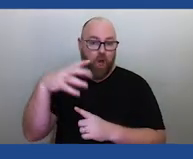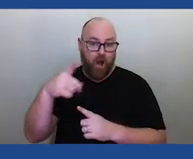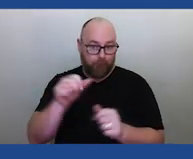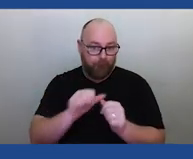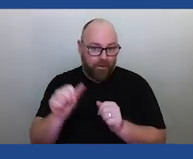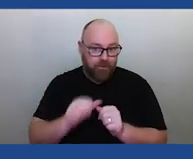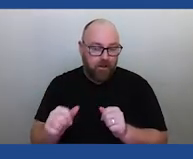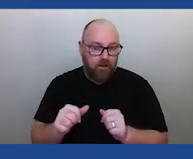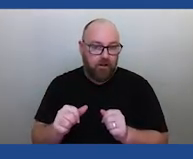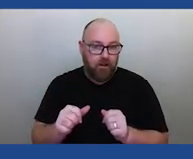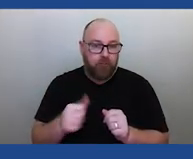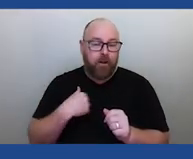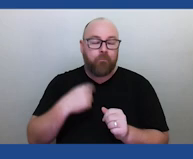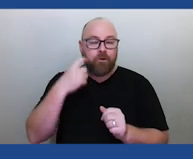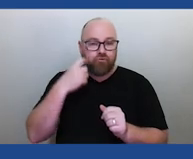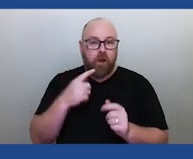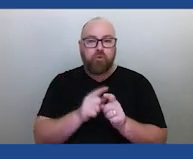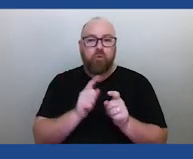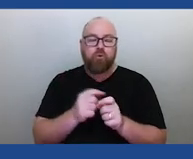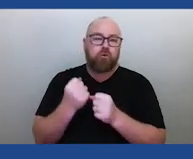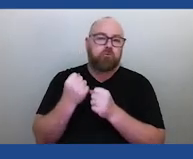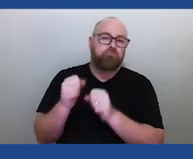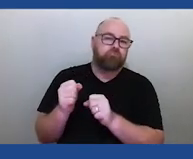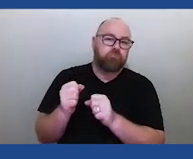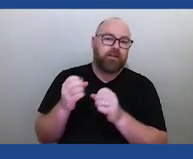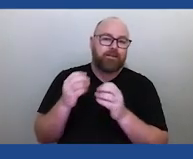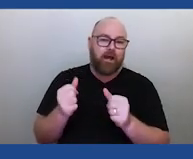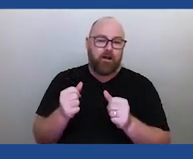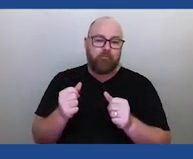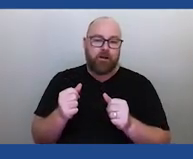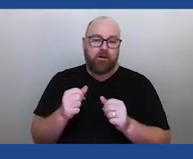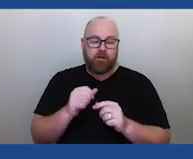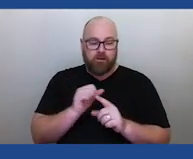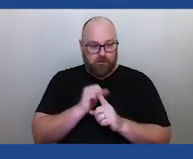mitigate some of the situation with this enormous